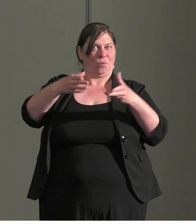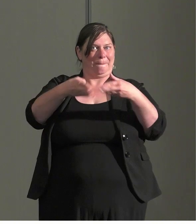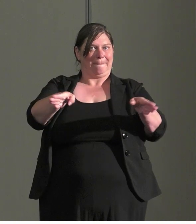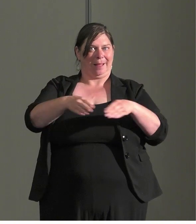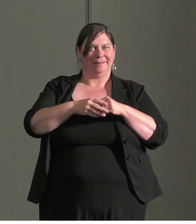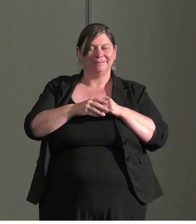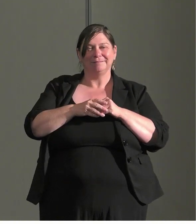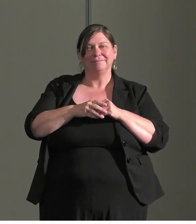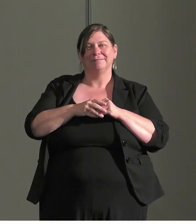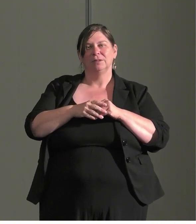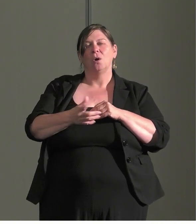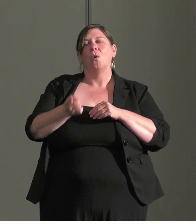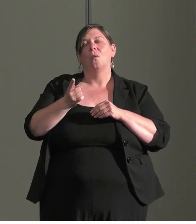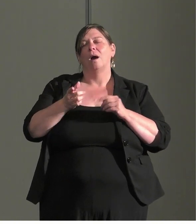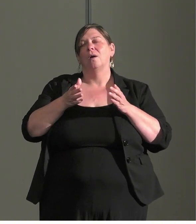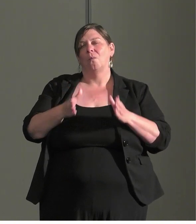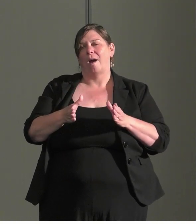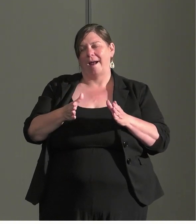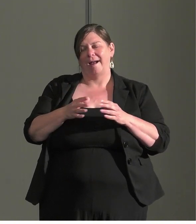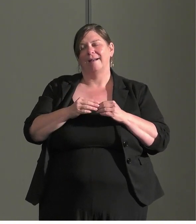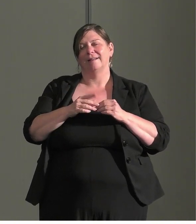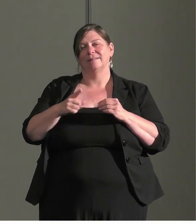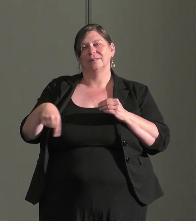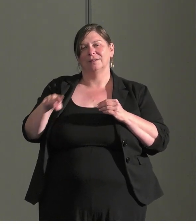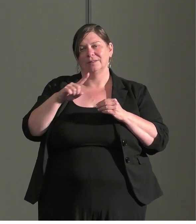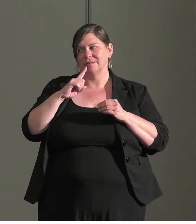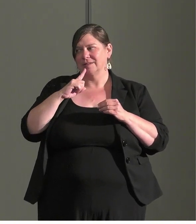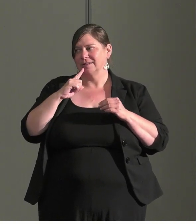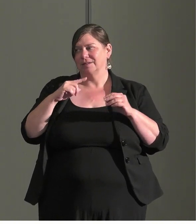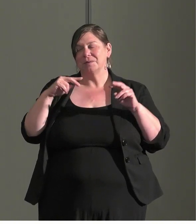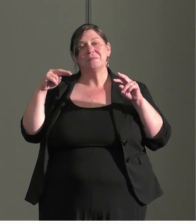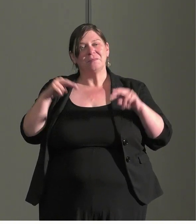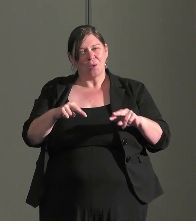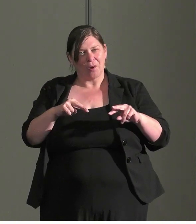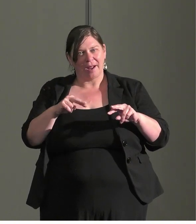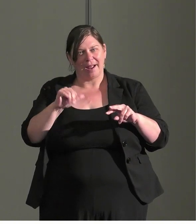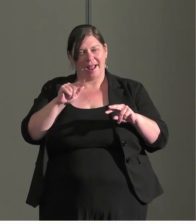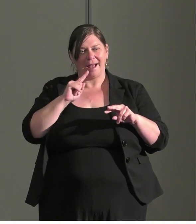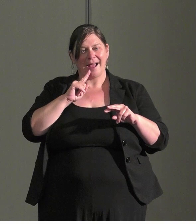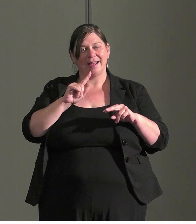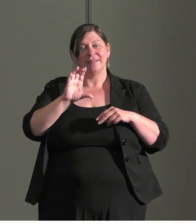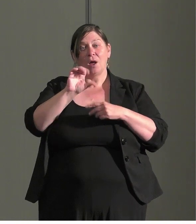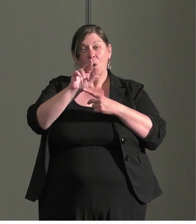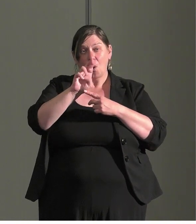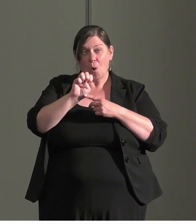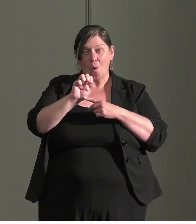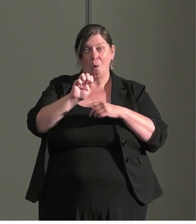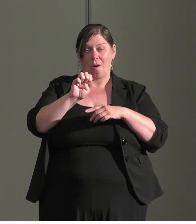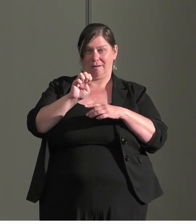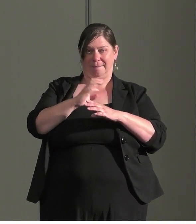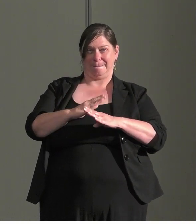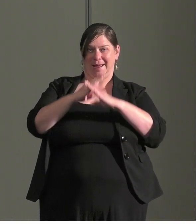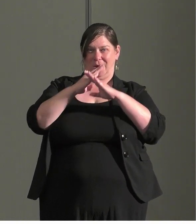That is just one way of looking at understanding the core barriers at work that individuals are